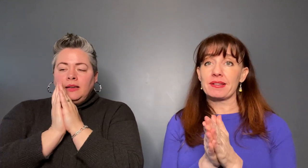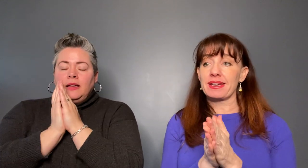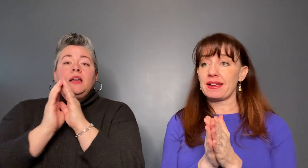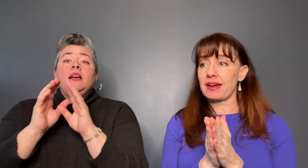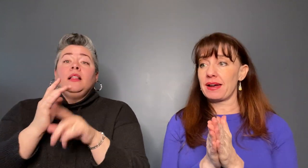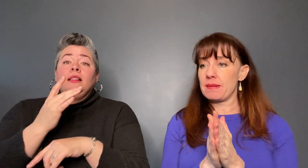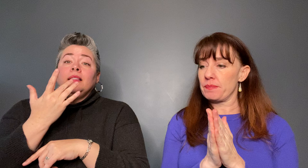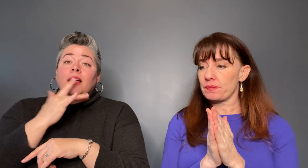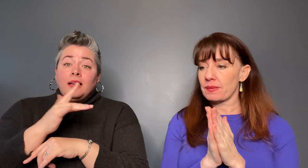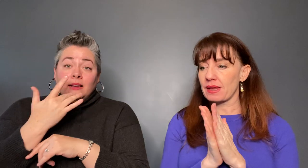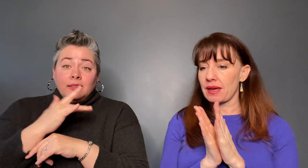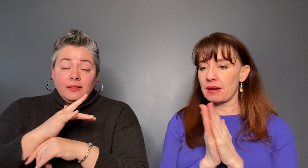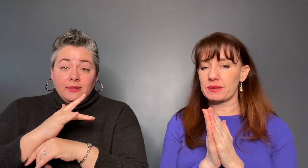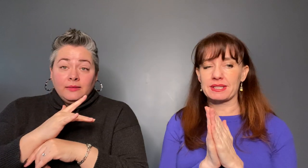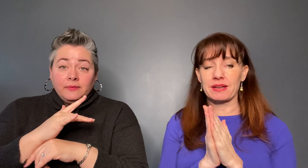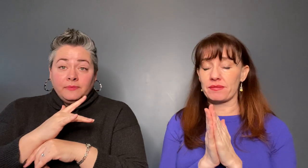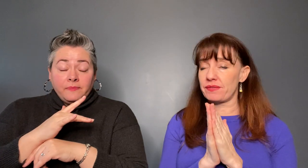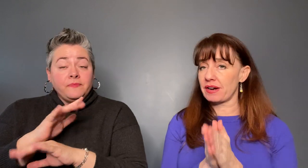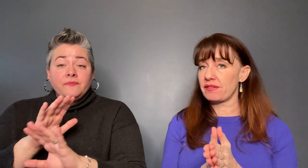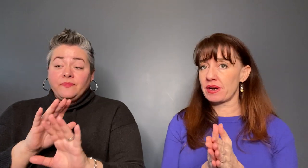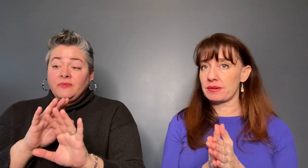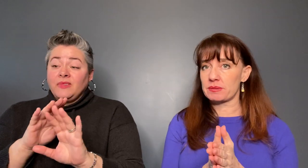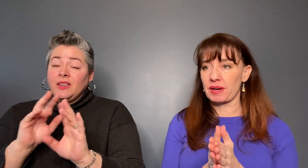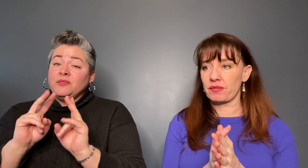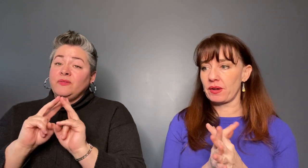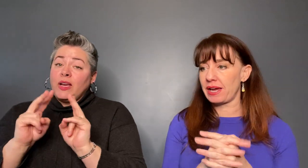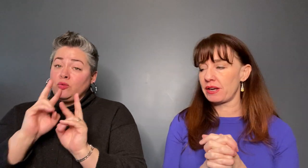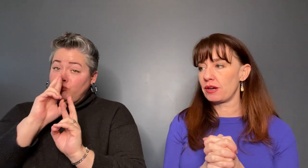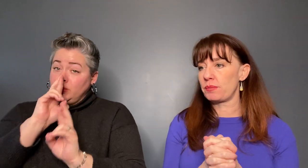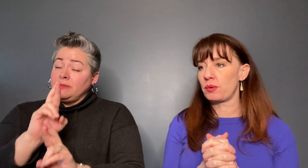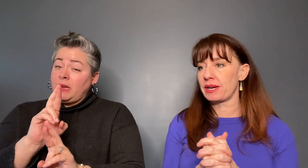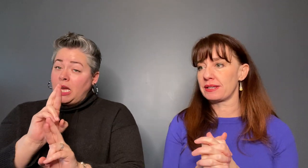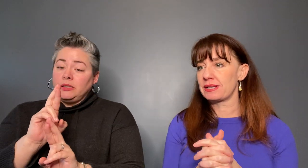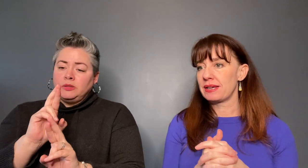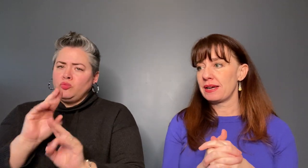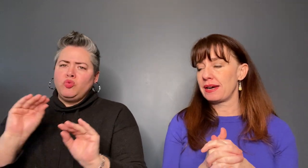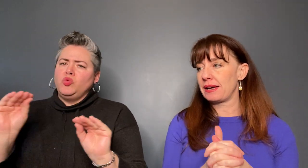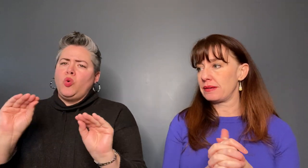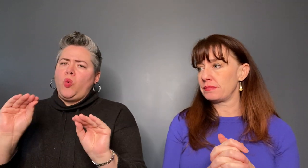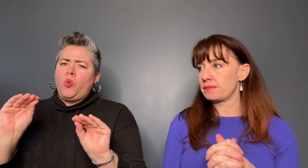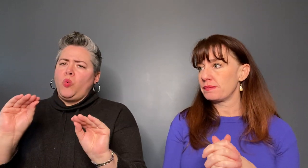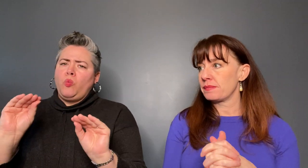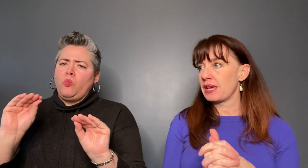okay. Luckily, I will say, very very respectful. At no point in that time